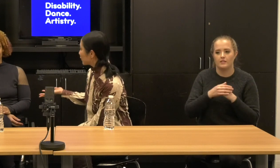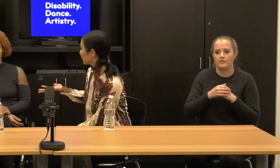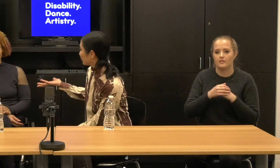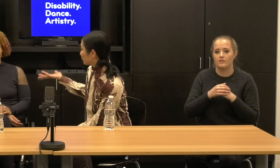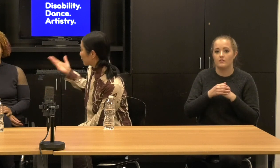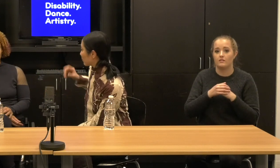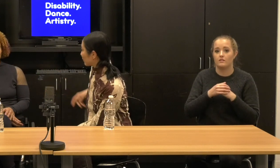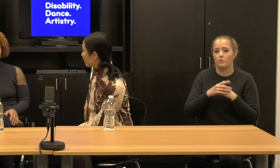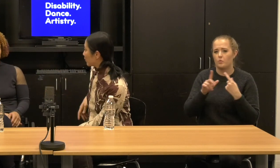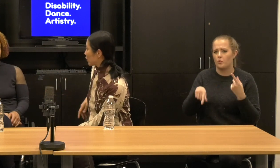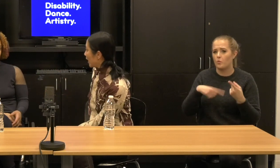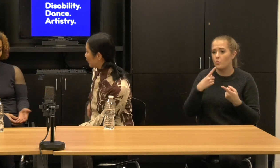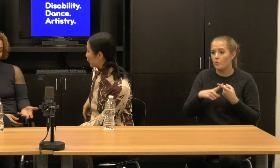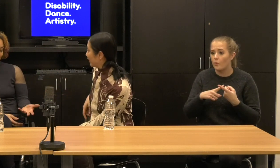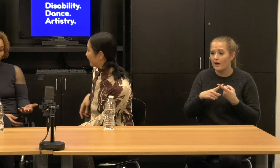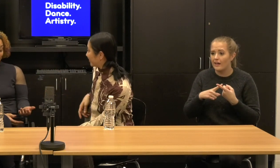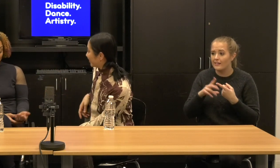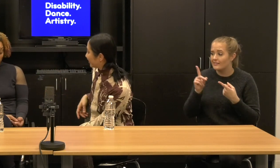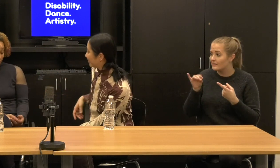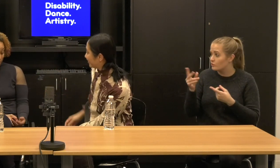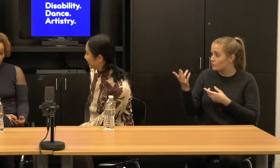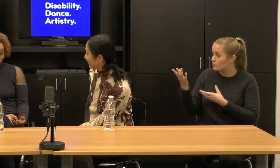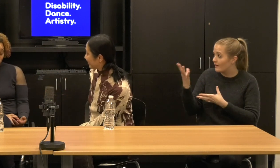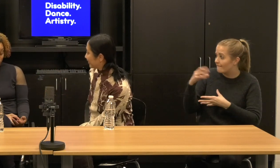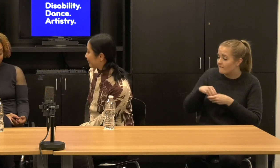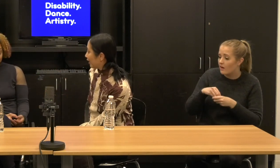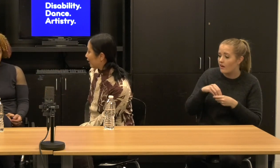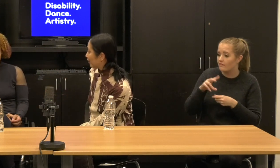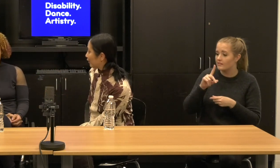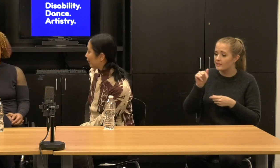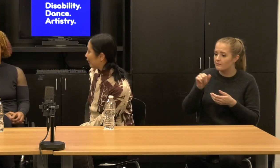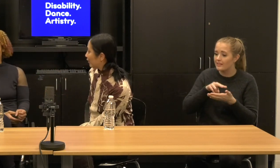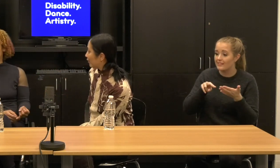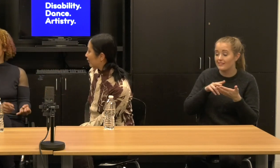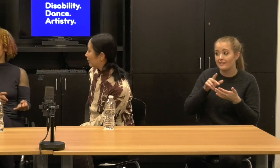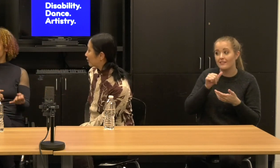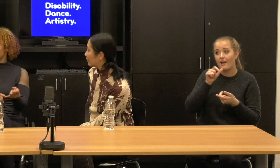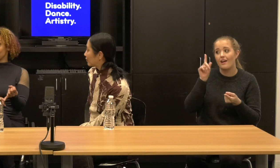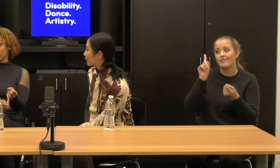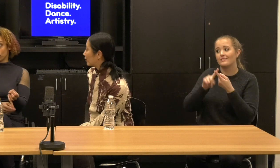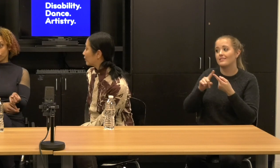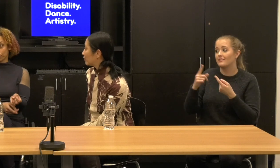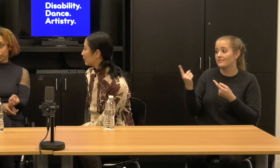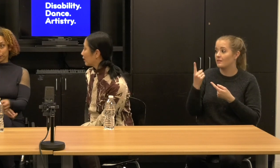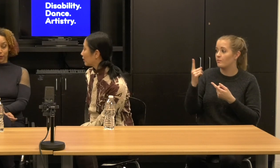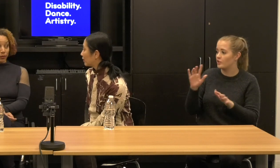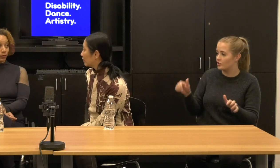Not till someone gave you a challenge. Alice: Um, so we need education, right?